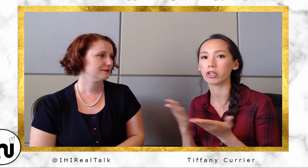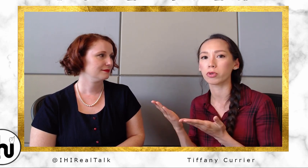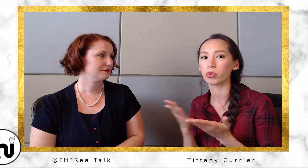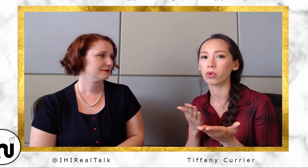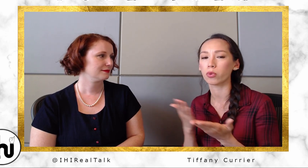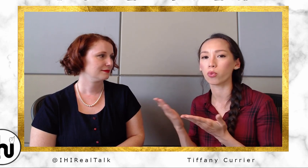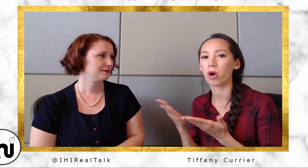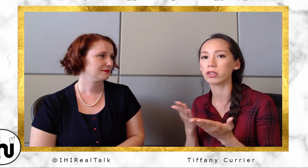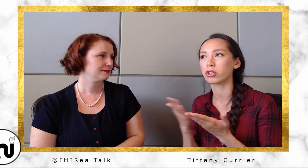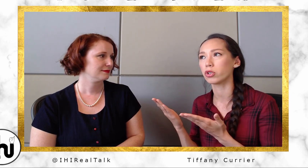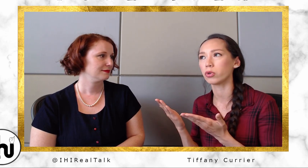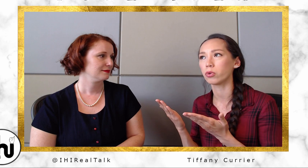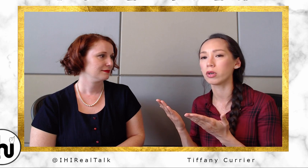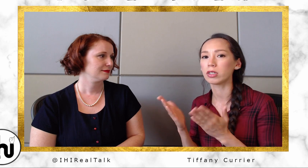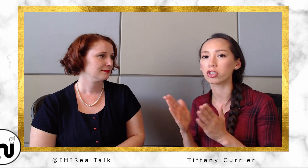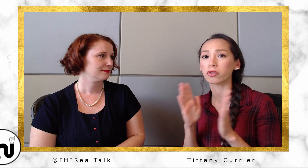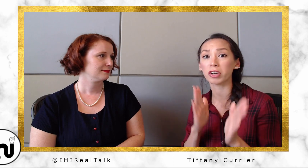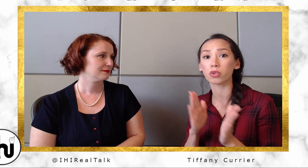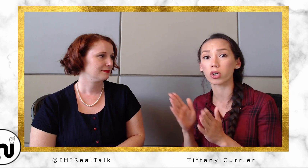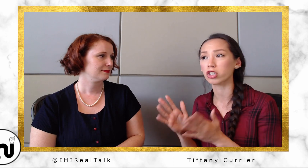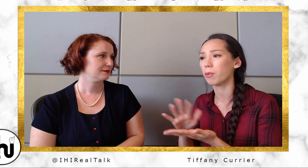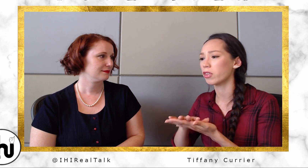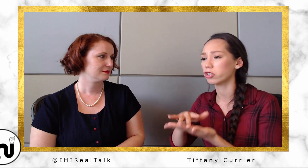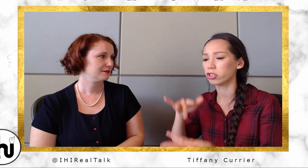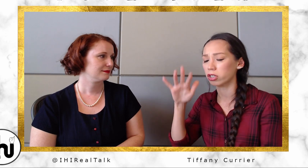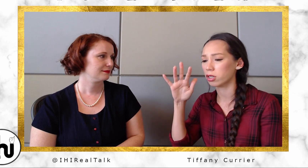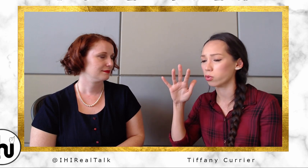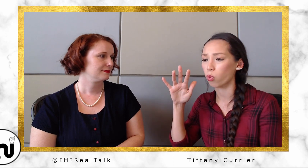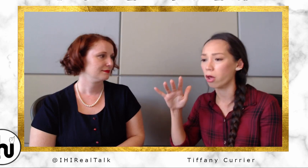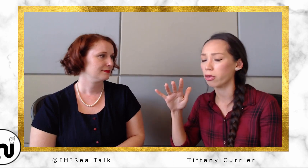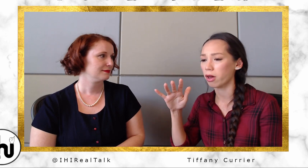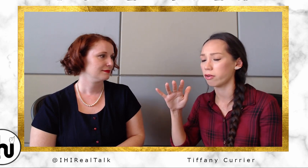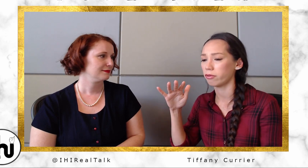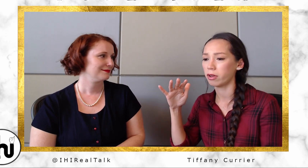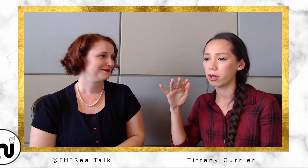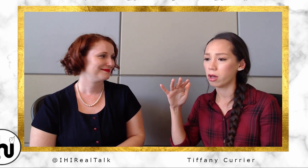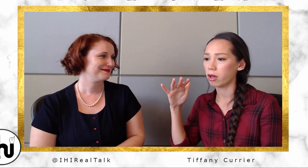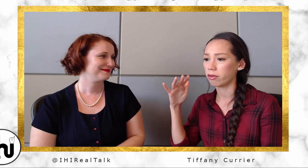between one to two teachers for each workshop, and it's just this wealth of